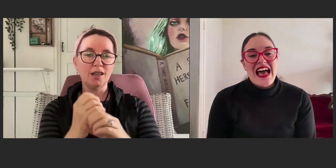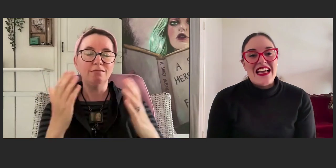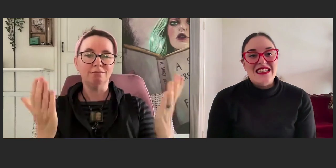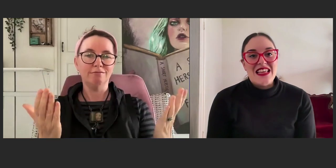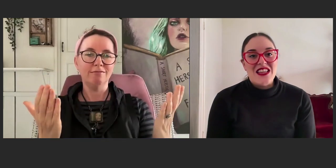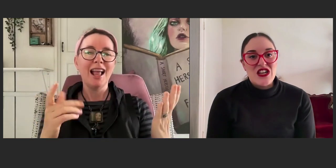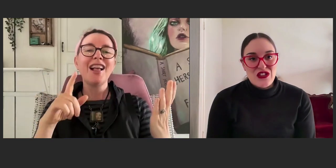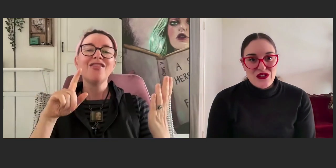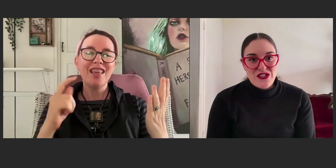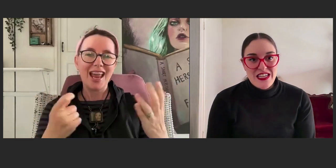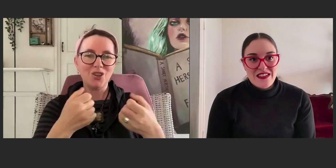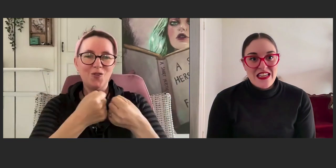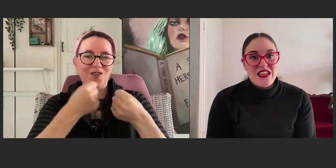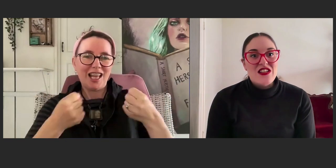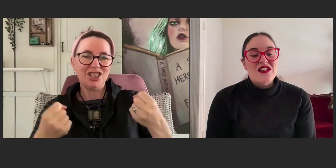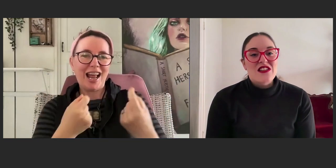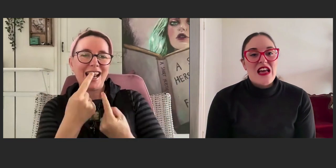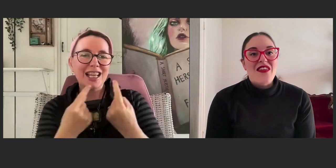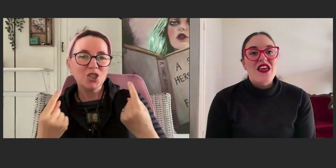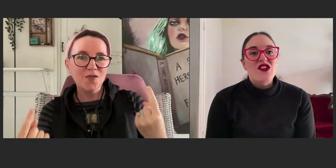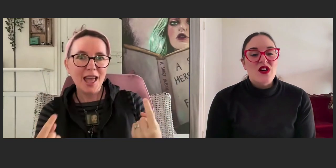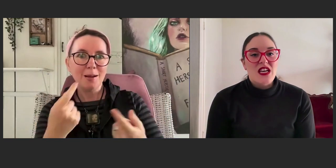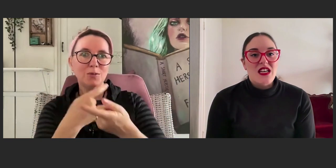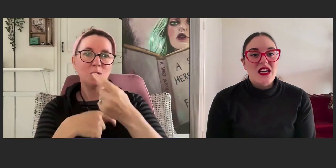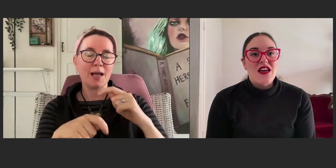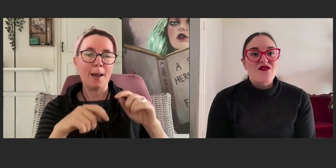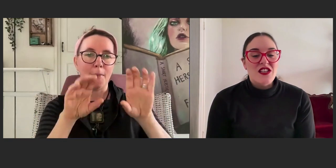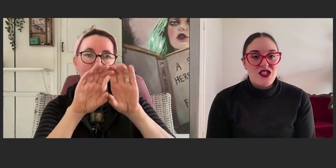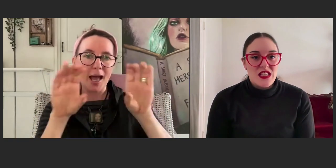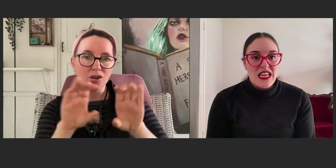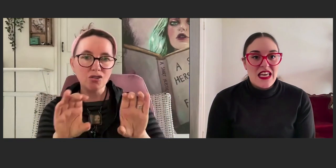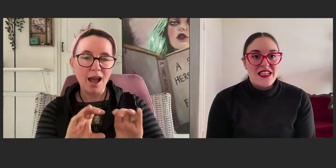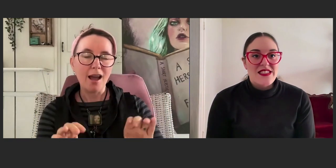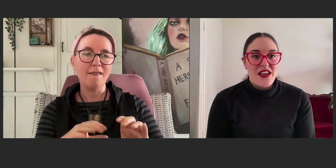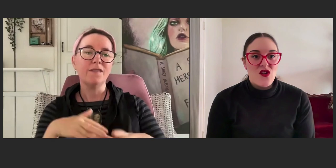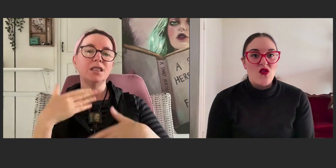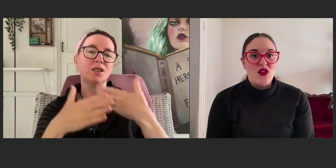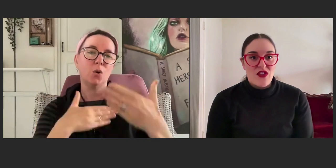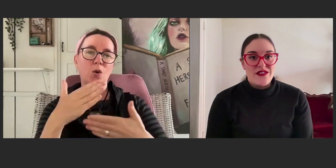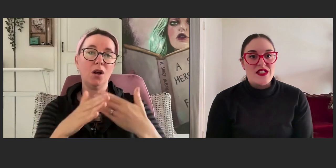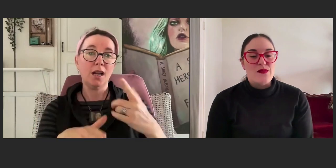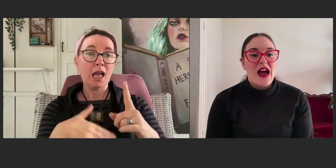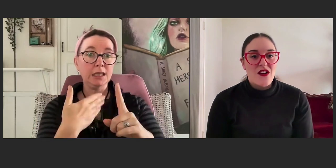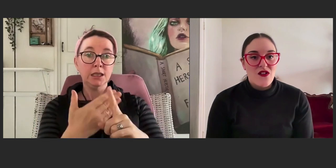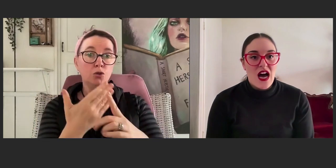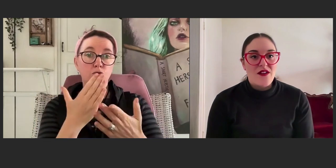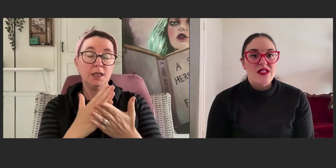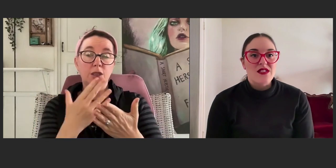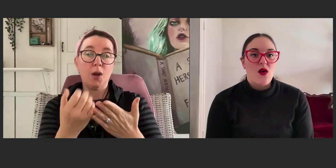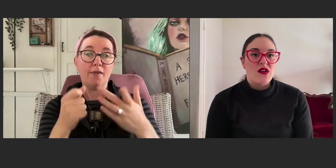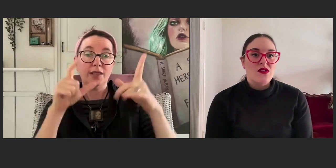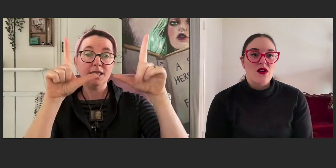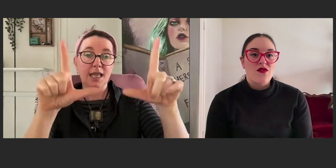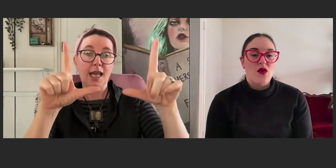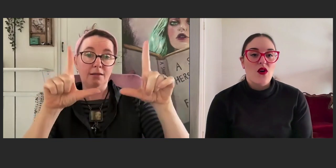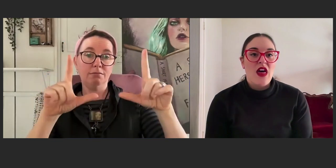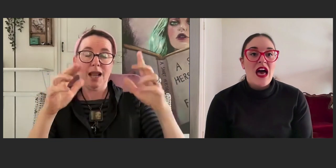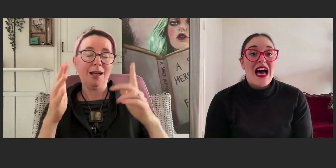and then the conclusion. And then you can eventually extend all of those into paragraphs and so on and so forth,